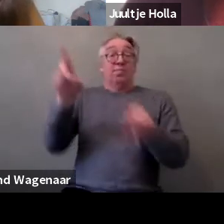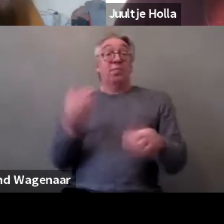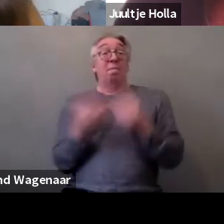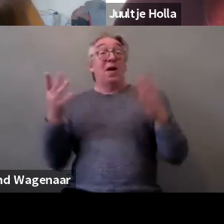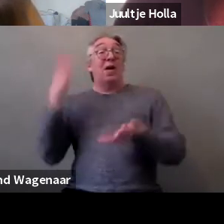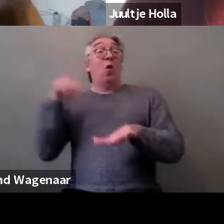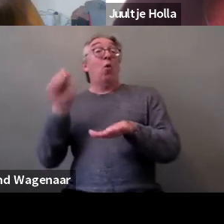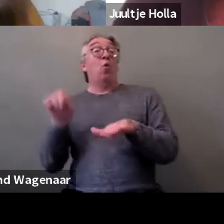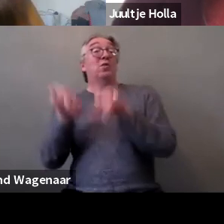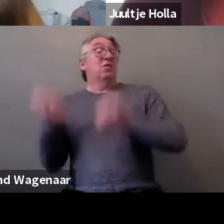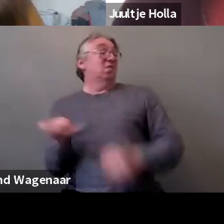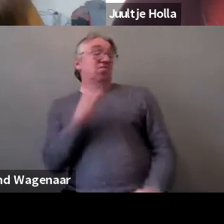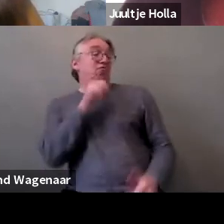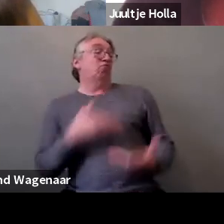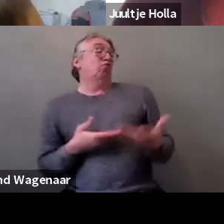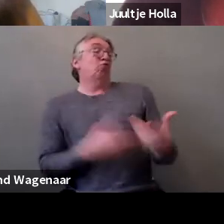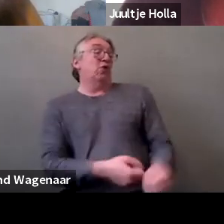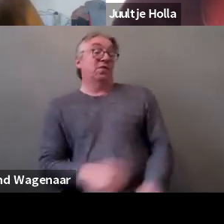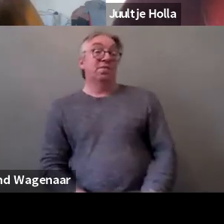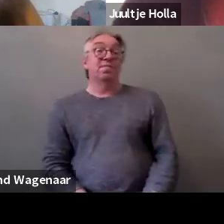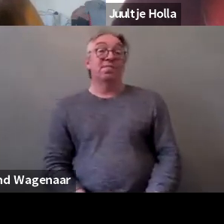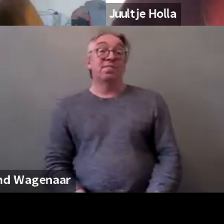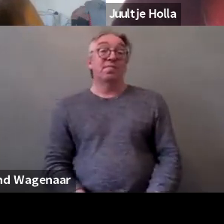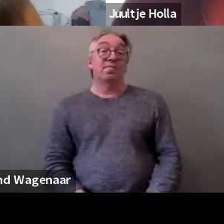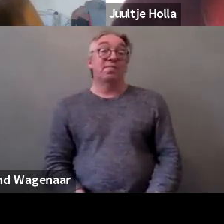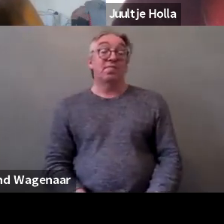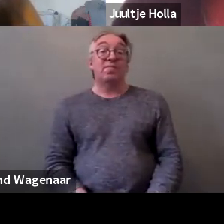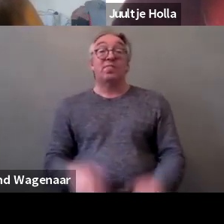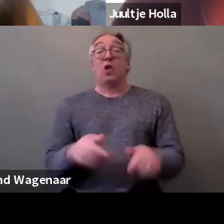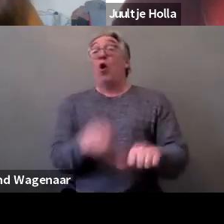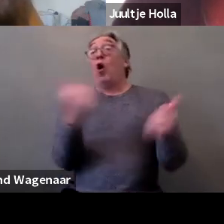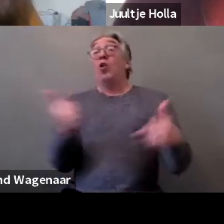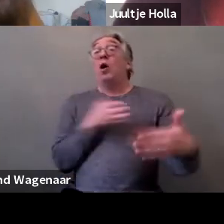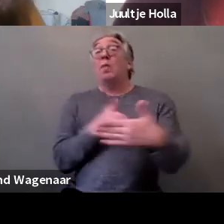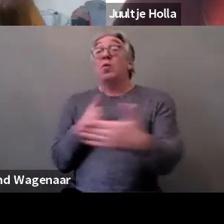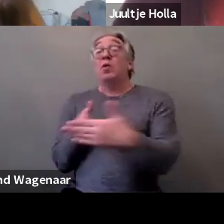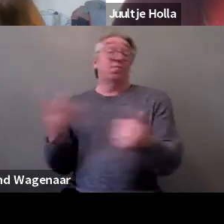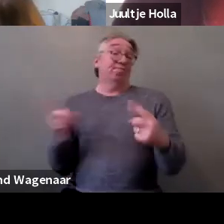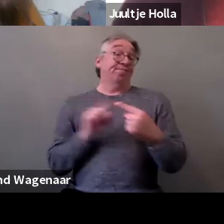There are also the barriers faced by women with disabilities such as inaccessibility.